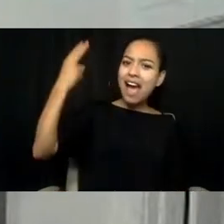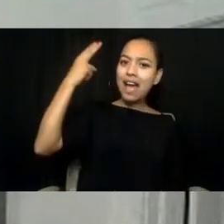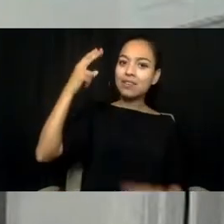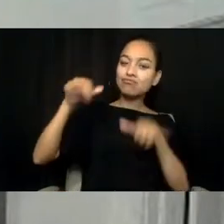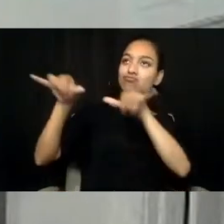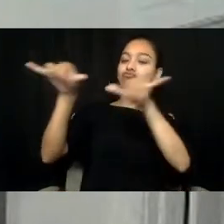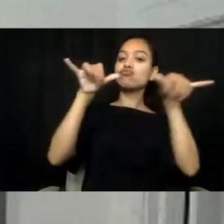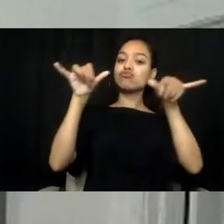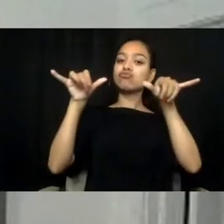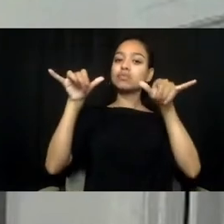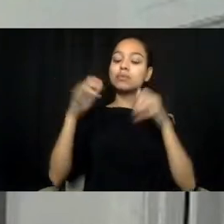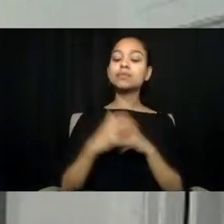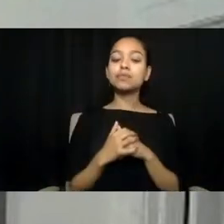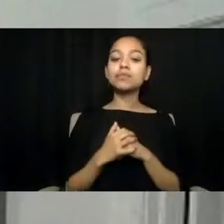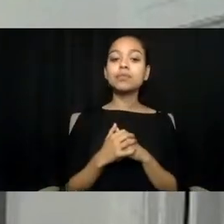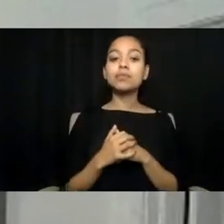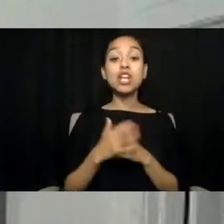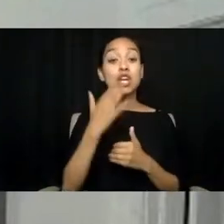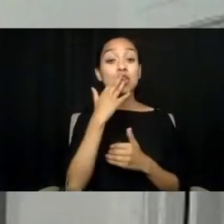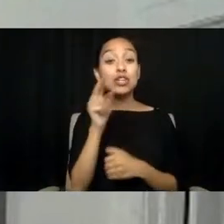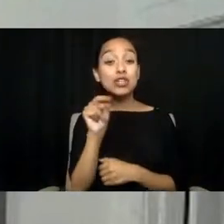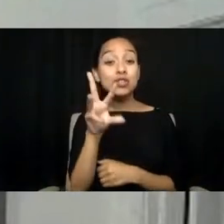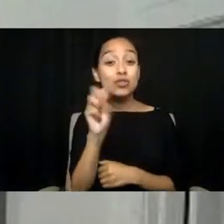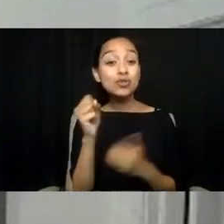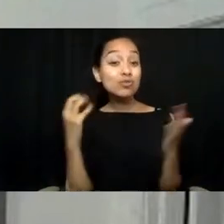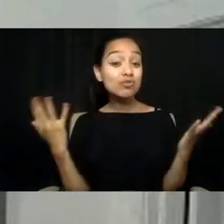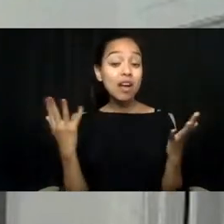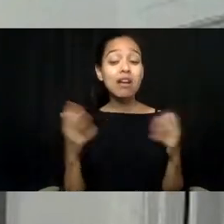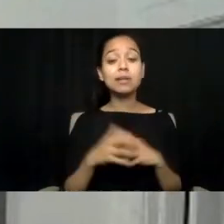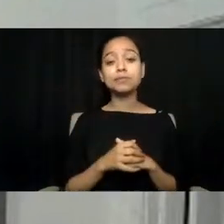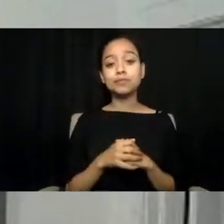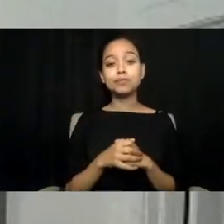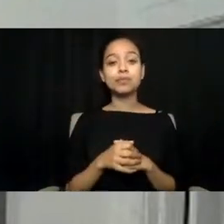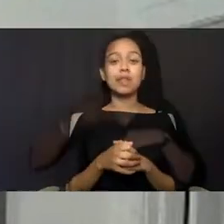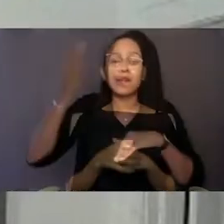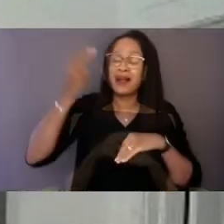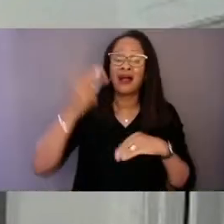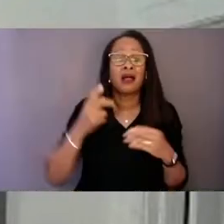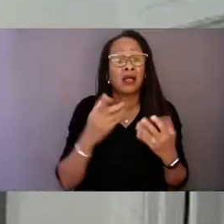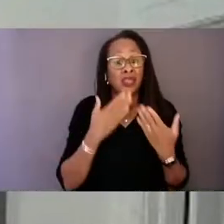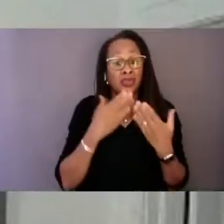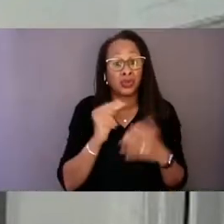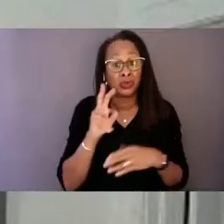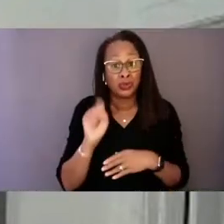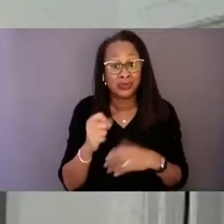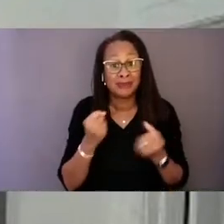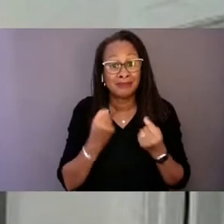The good news is that for a lot of these things that we need for equity,